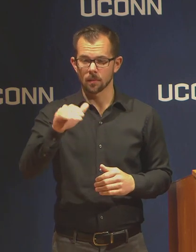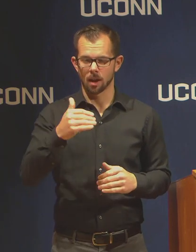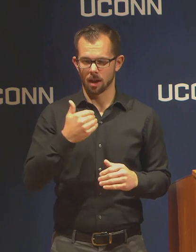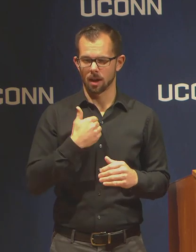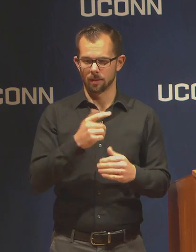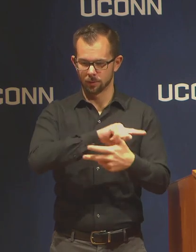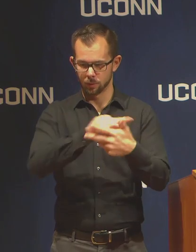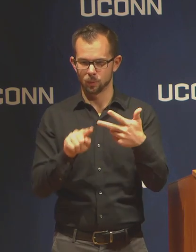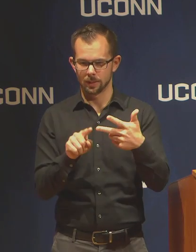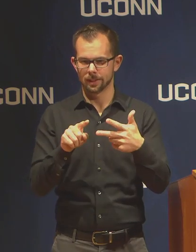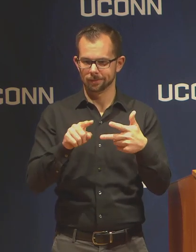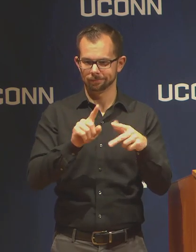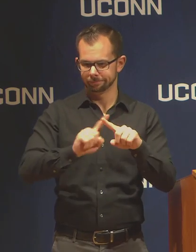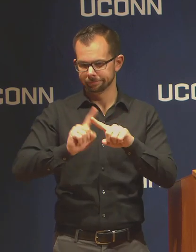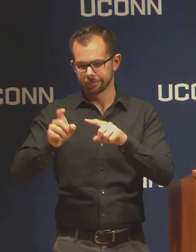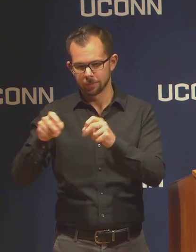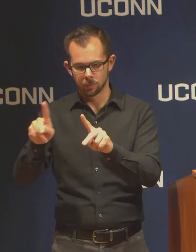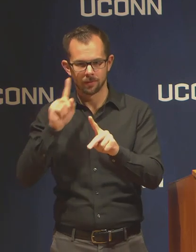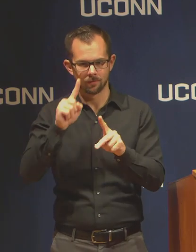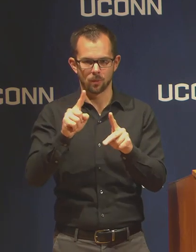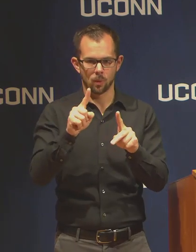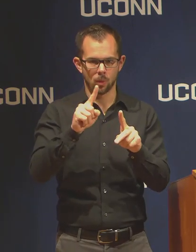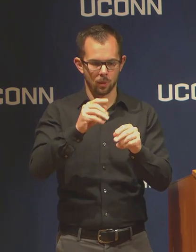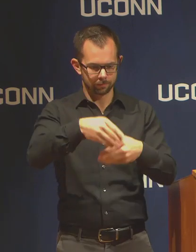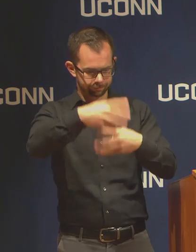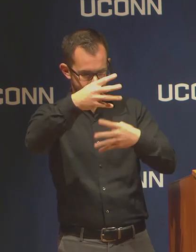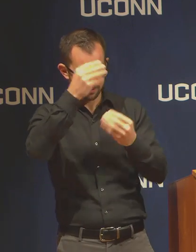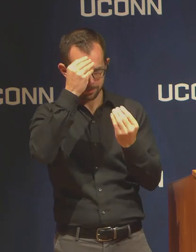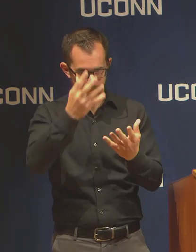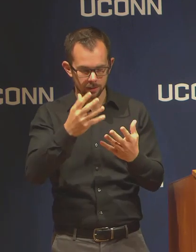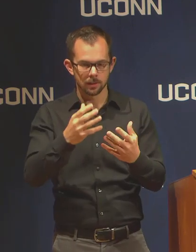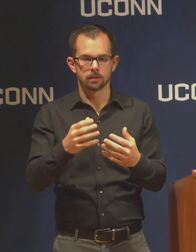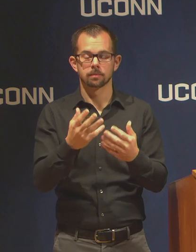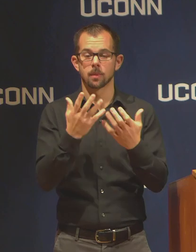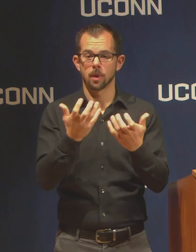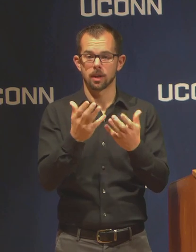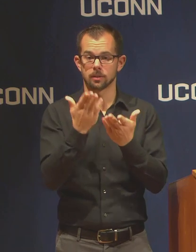I want to direct you, for the most up to date information at any time to go to